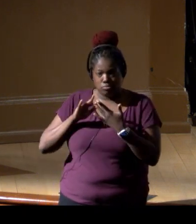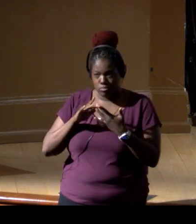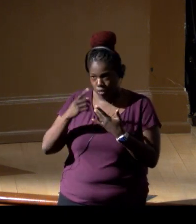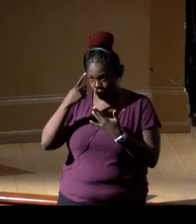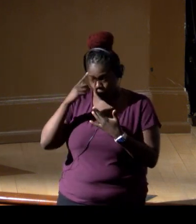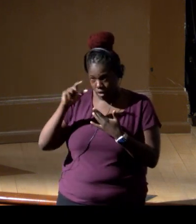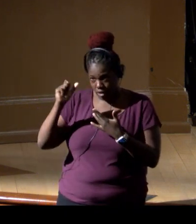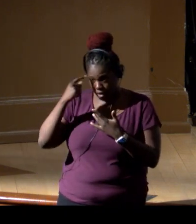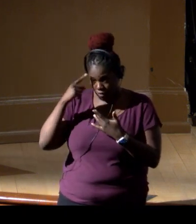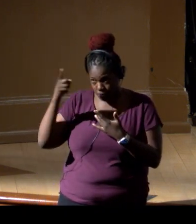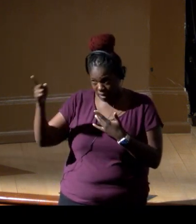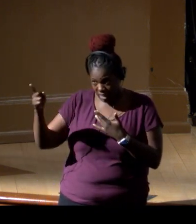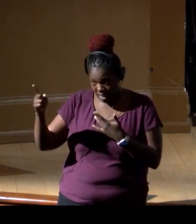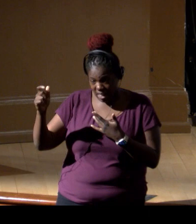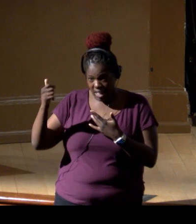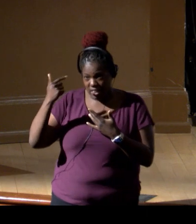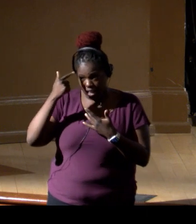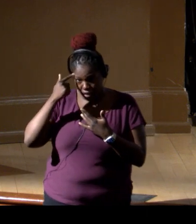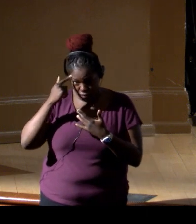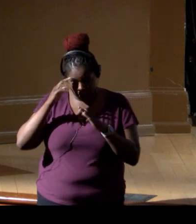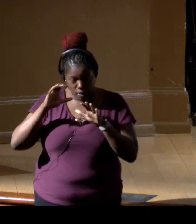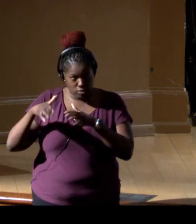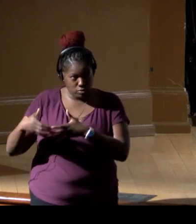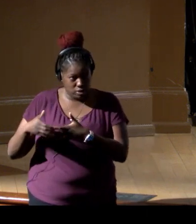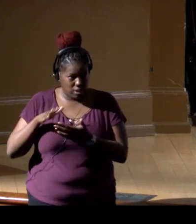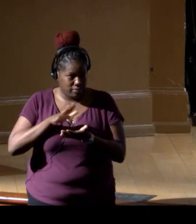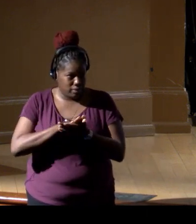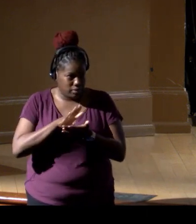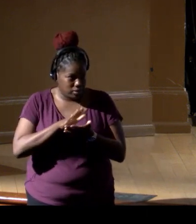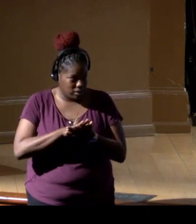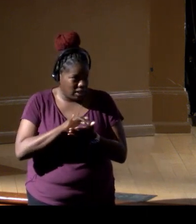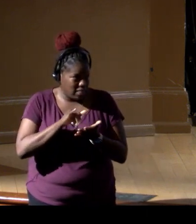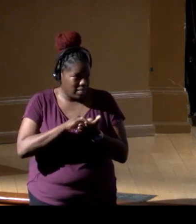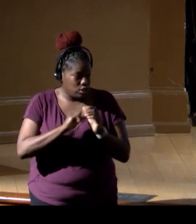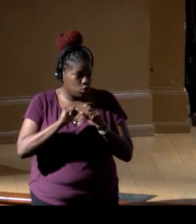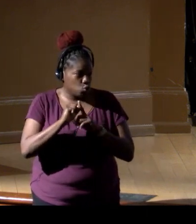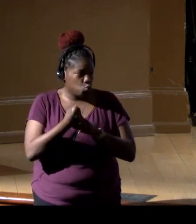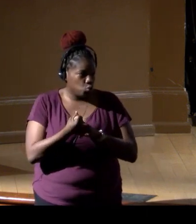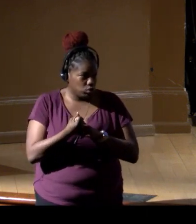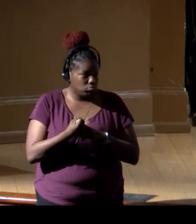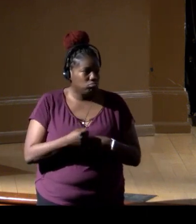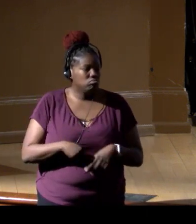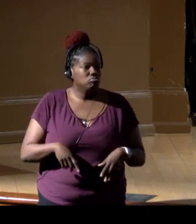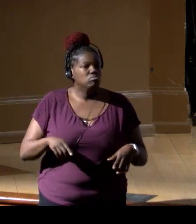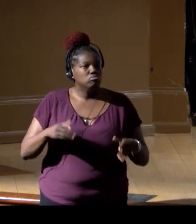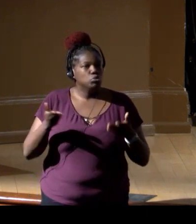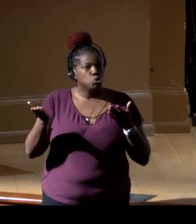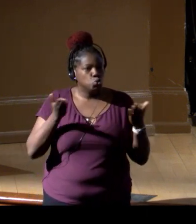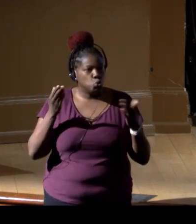and the government-facing entity of academia in that case. Being able to serve in this position,